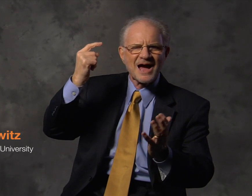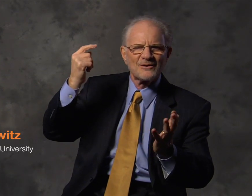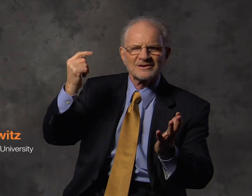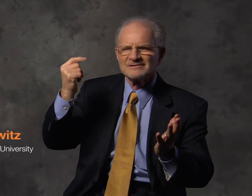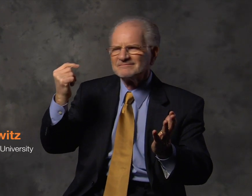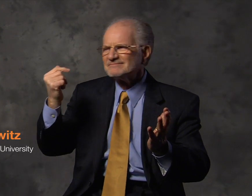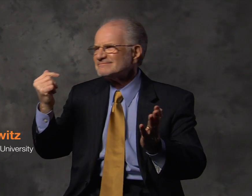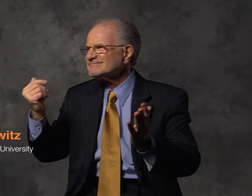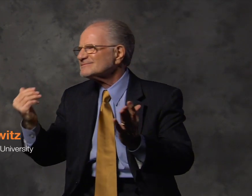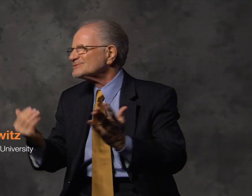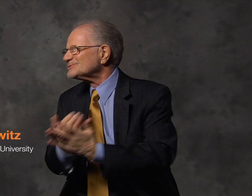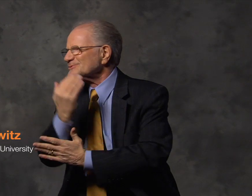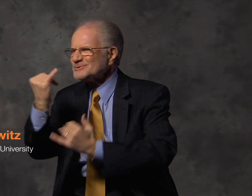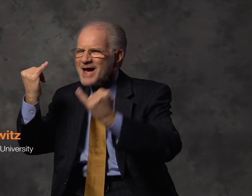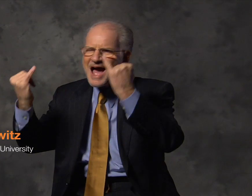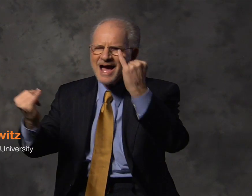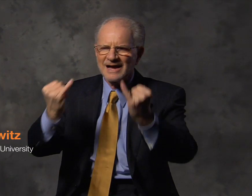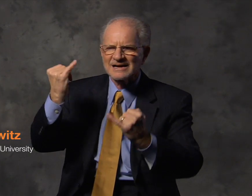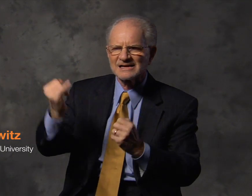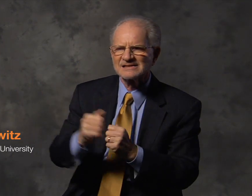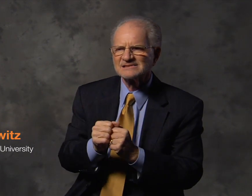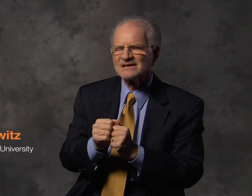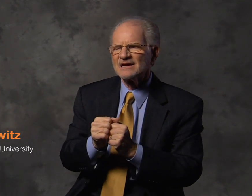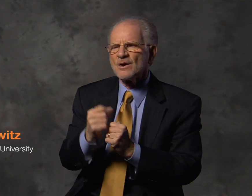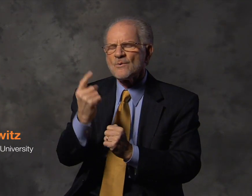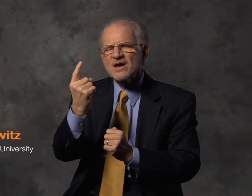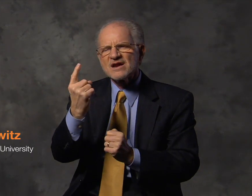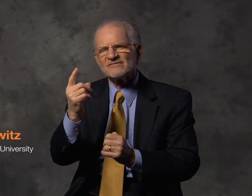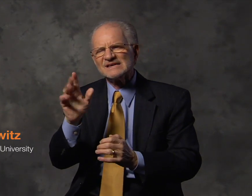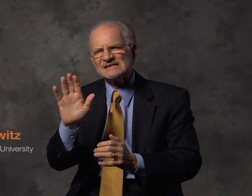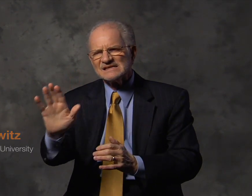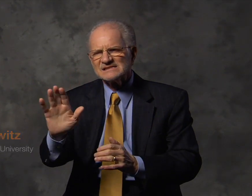He was always thinking about new ideas.